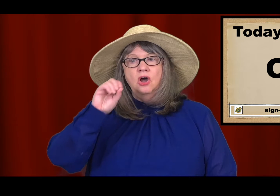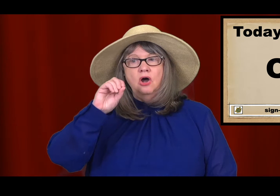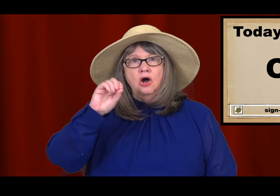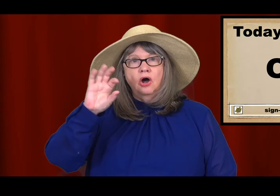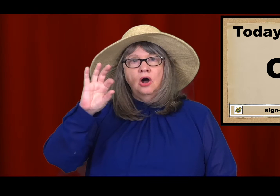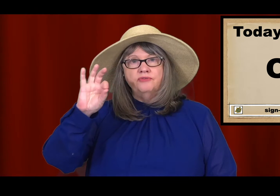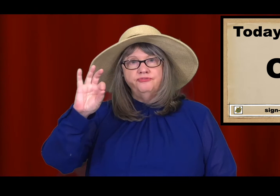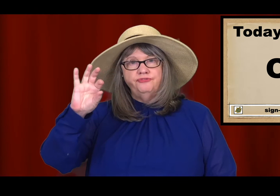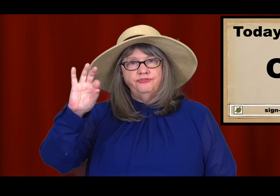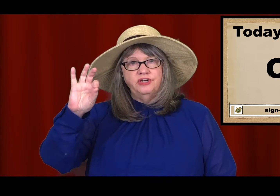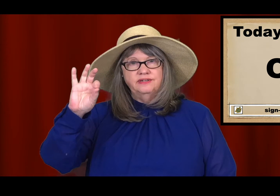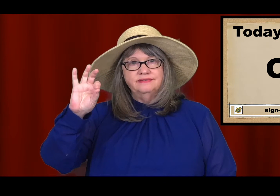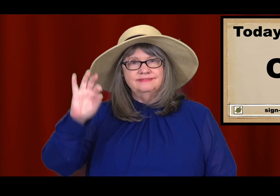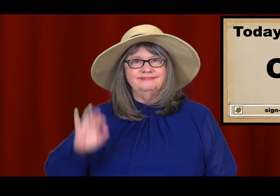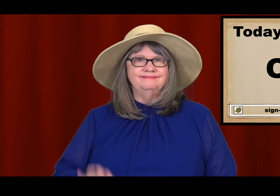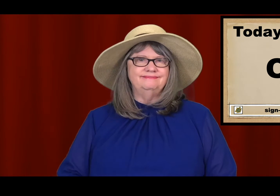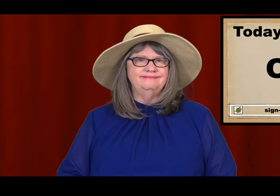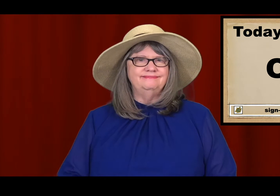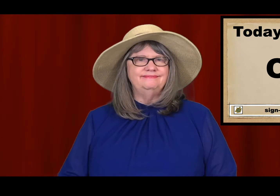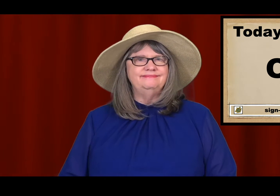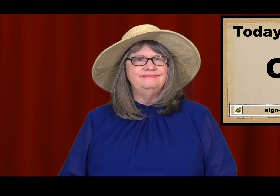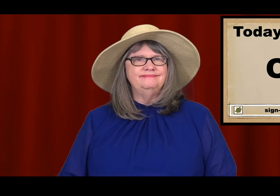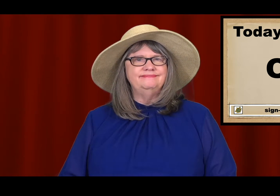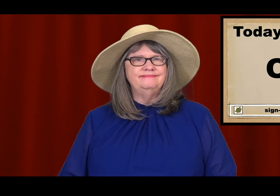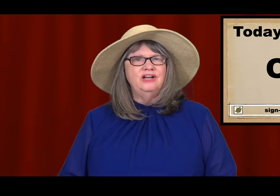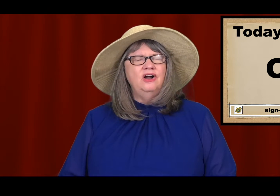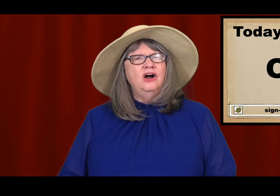OFF.